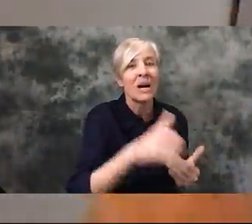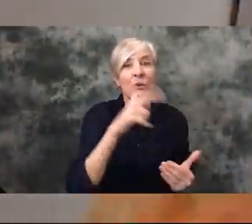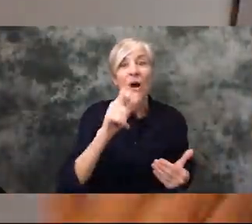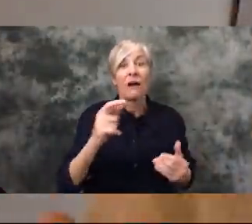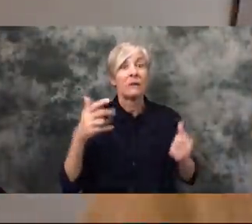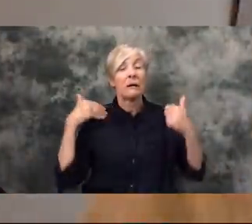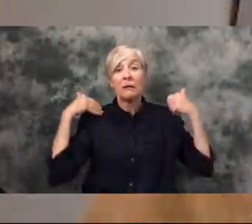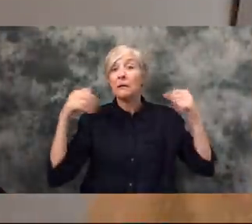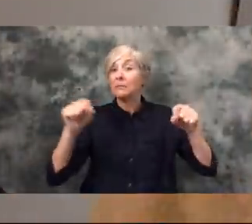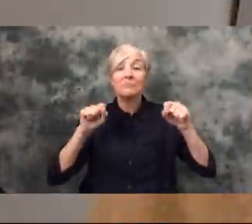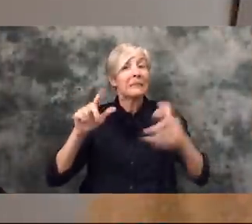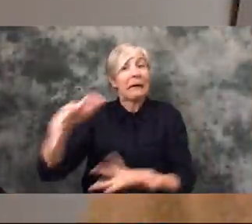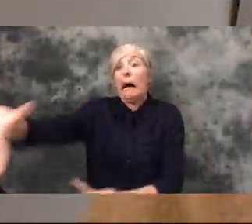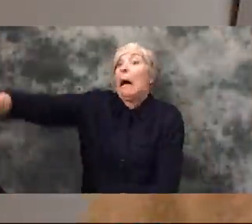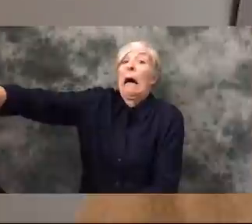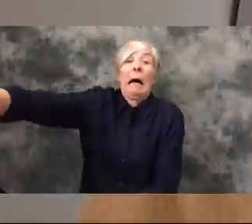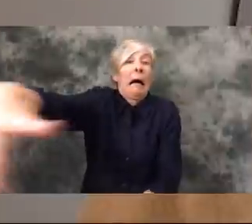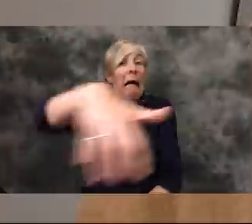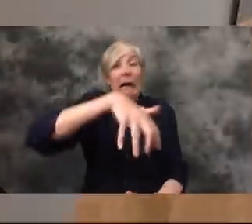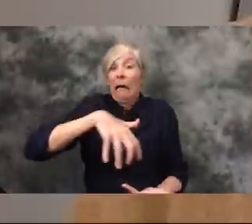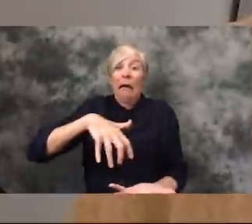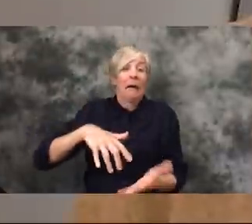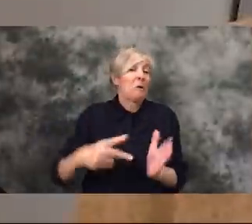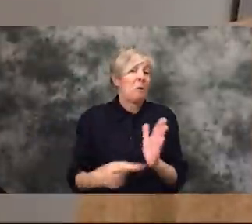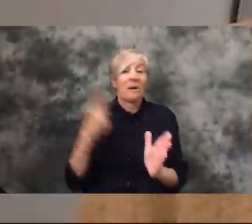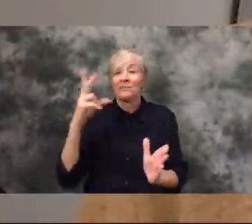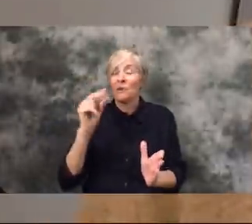of started stocking my freezer and things of that nature. BUT all that to